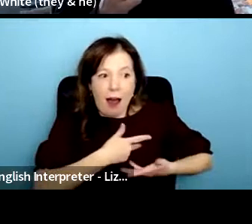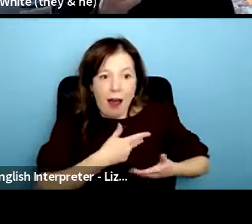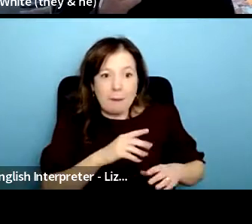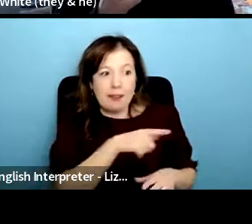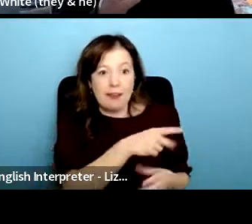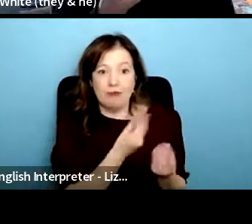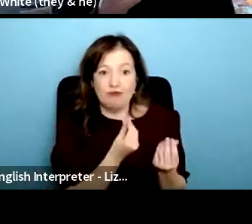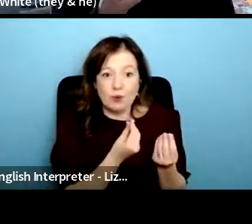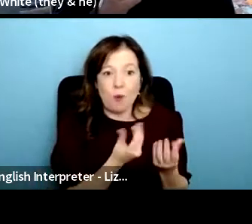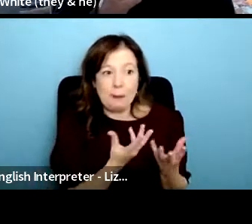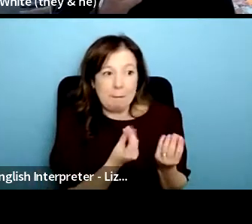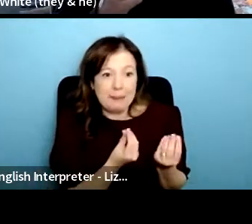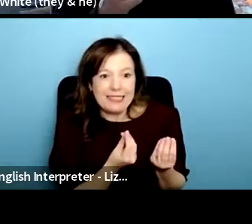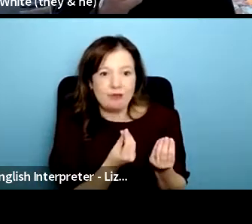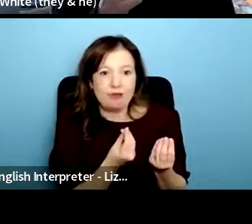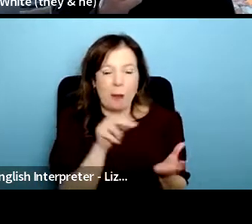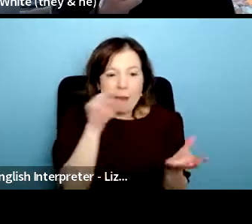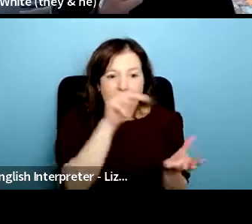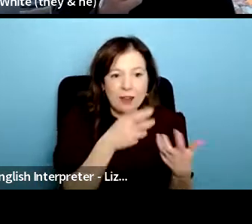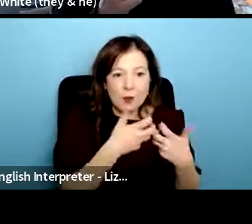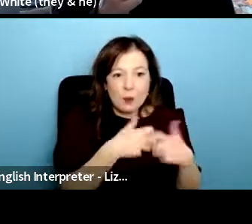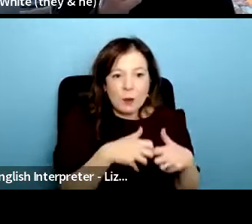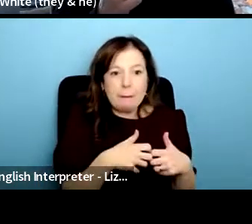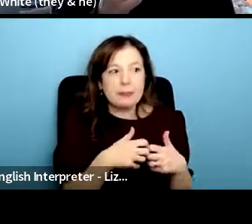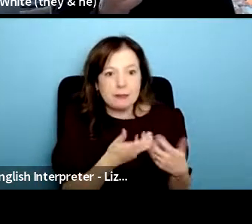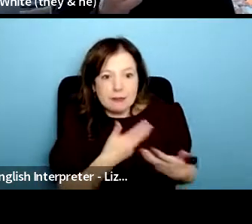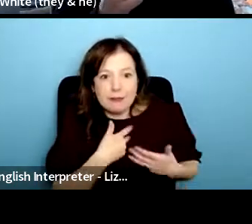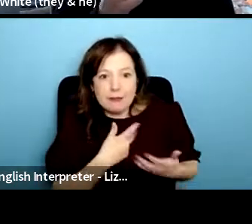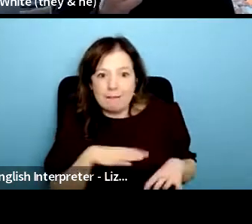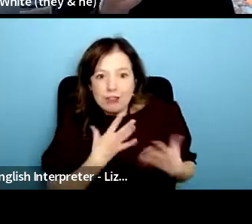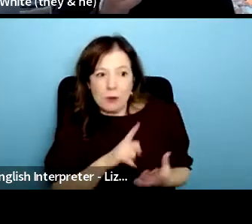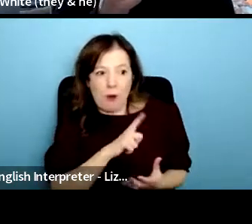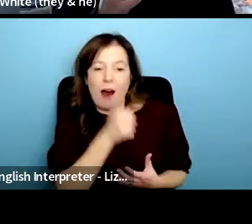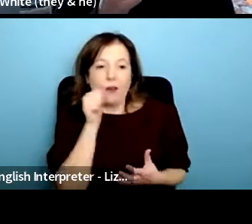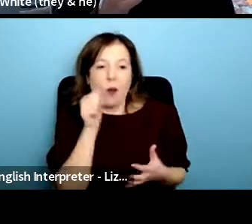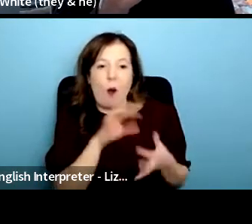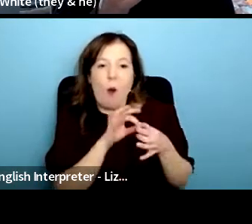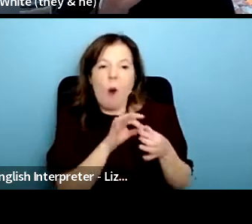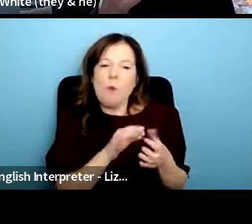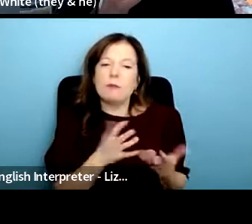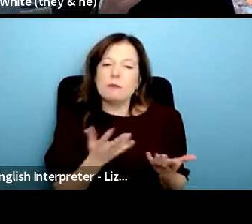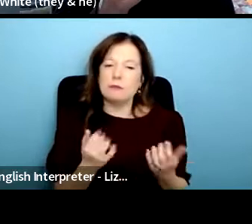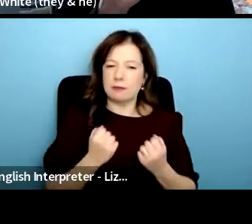materials their paint their equipment yeah that's kind of a little bit of our journey